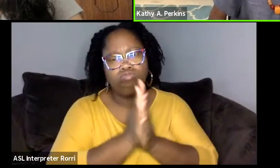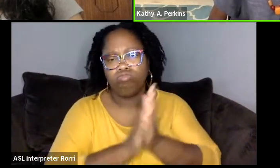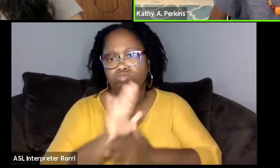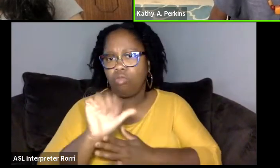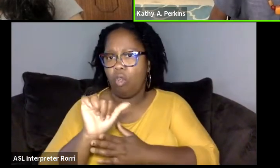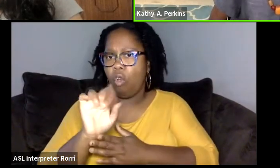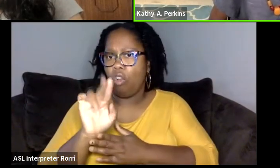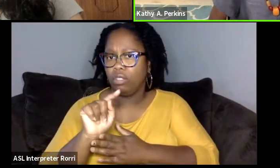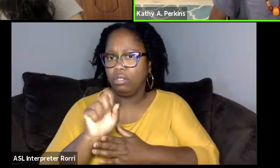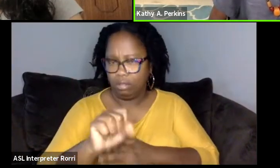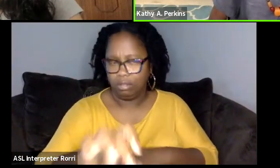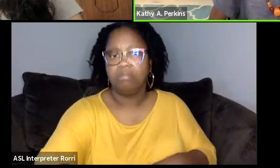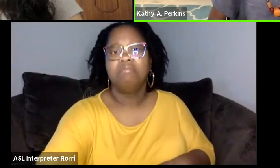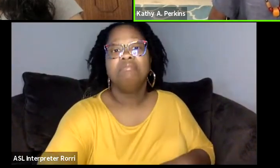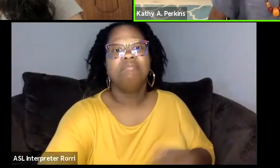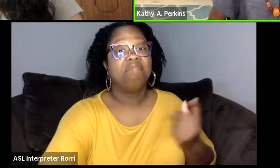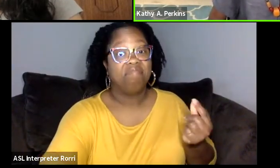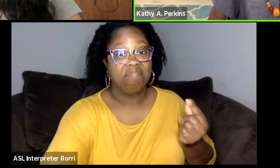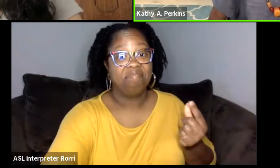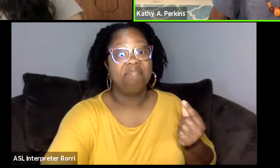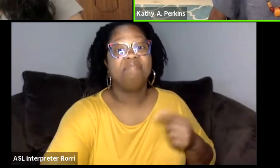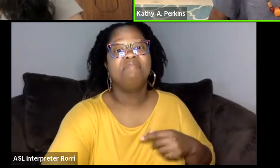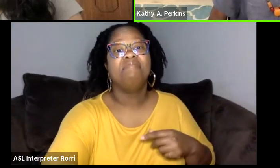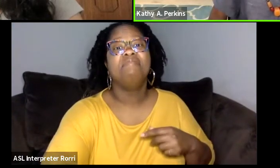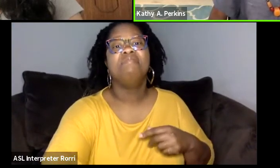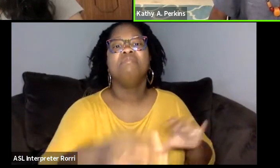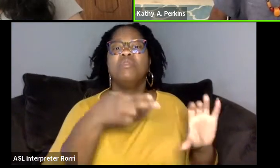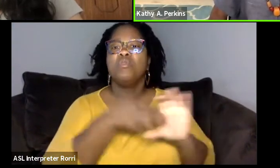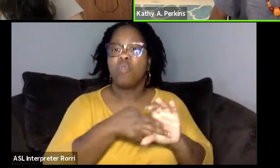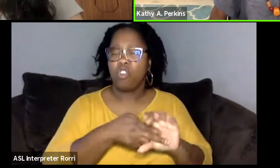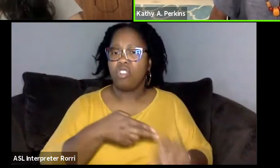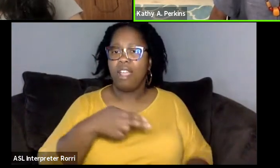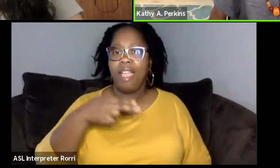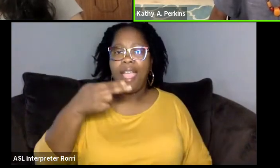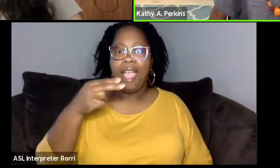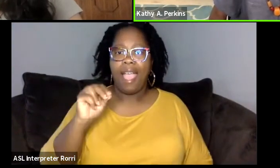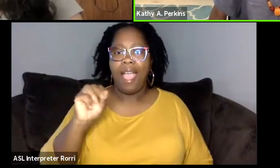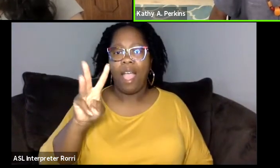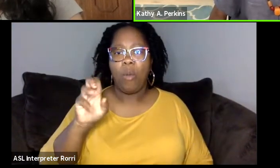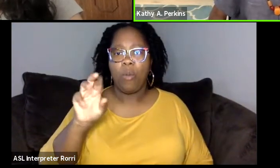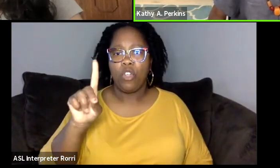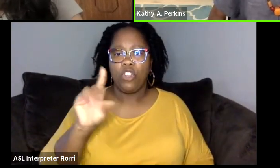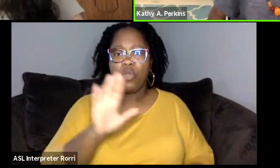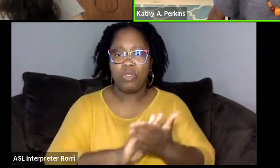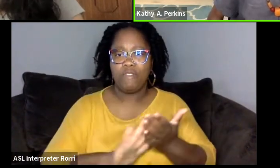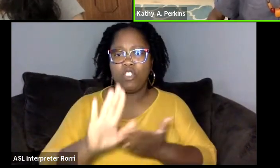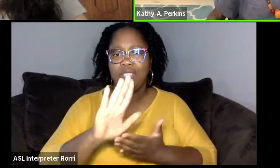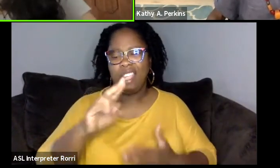And so I went to Howard University which is an HBCU in Washington, DC, which-